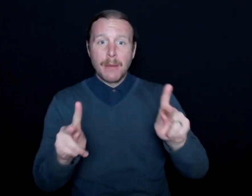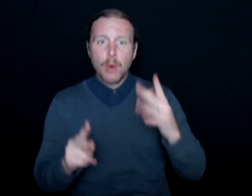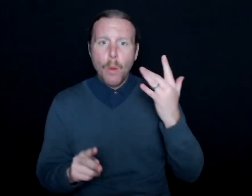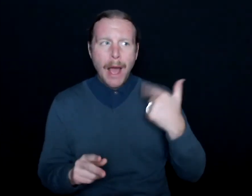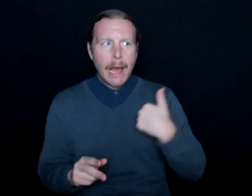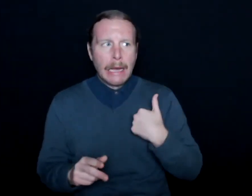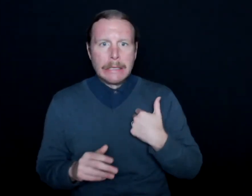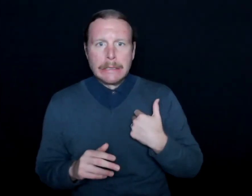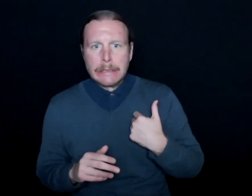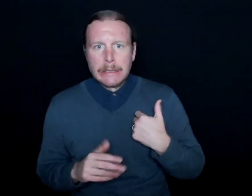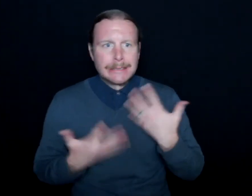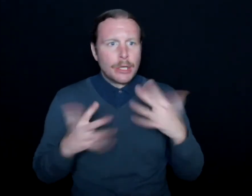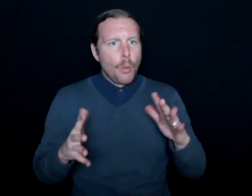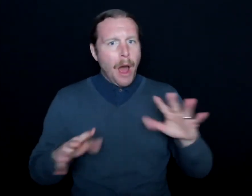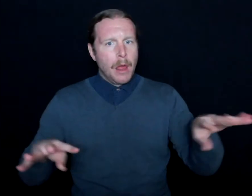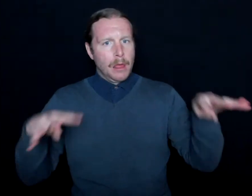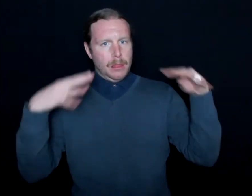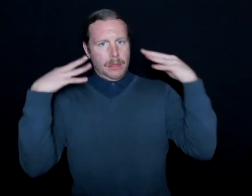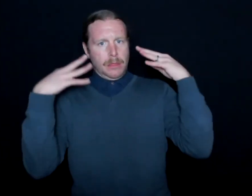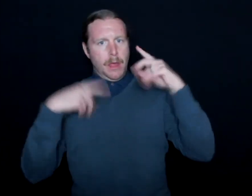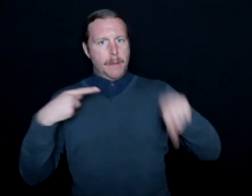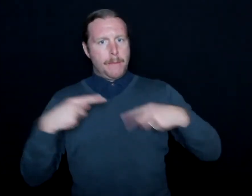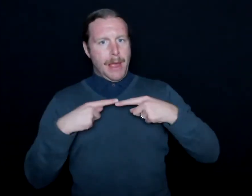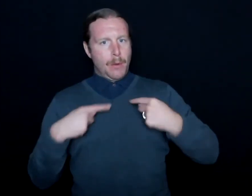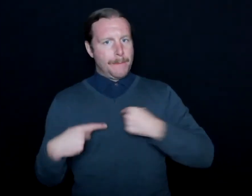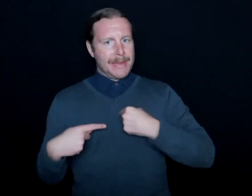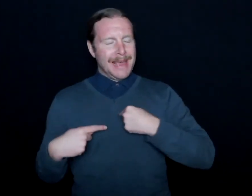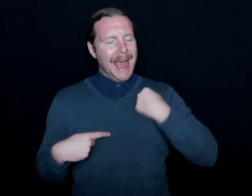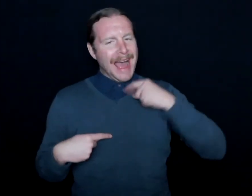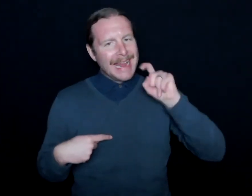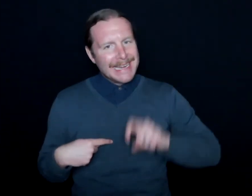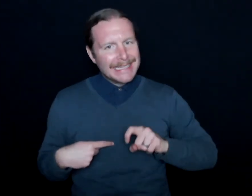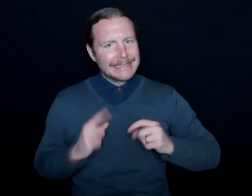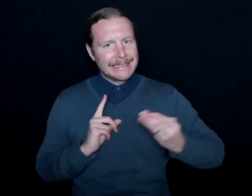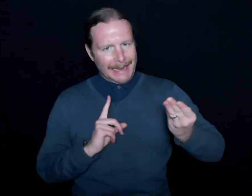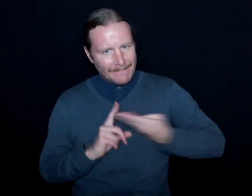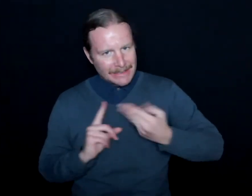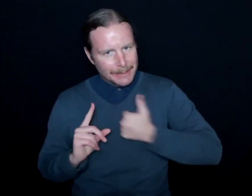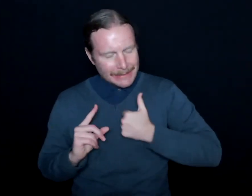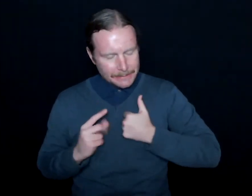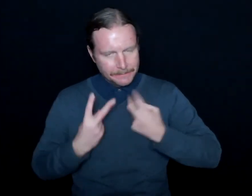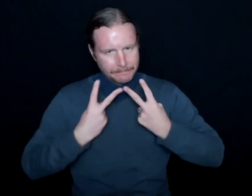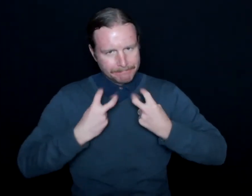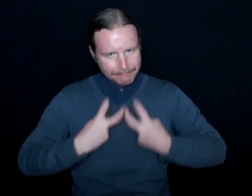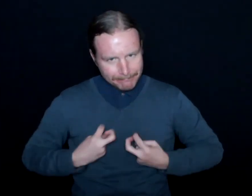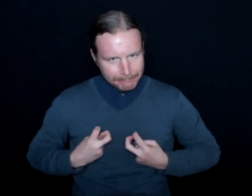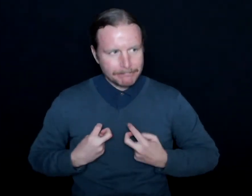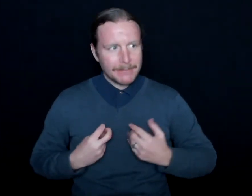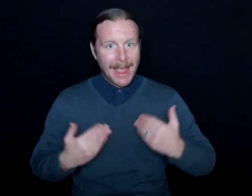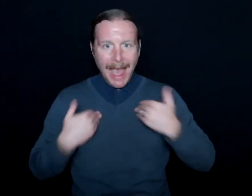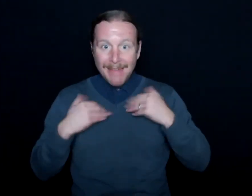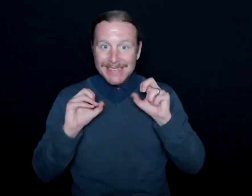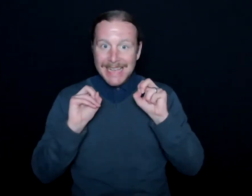want it to make it about me. And that was something that I had to convince-- I had to work on, where I have this opportunity to spread